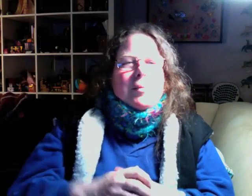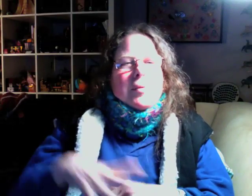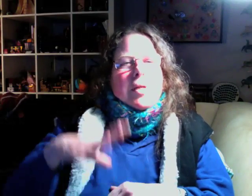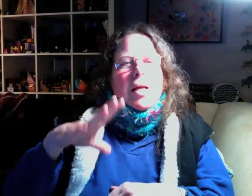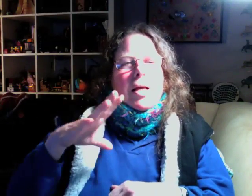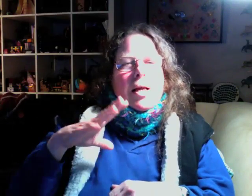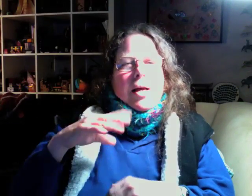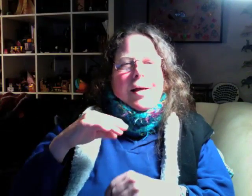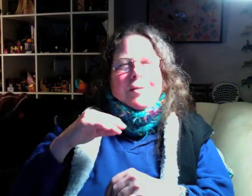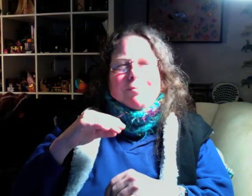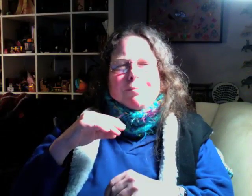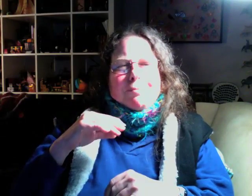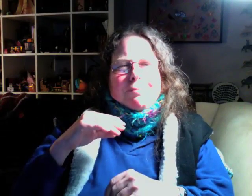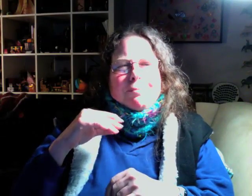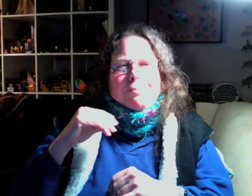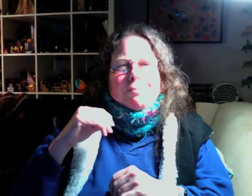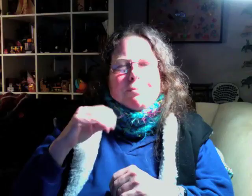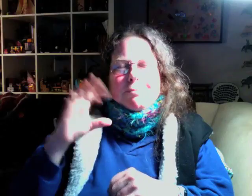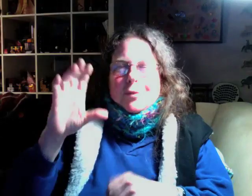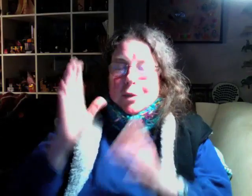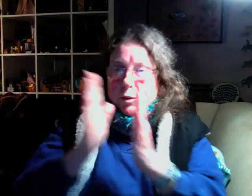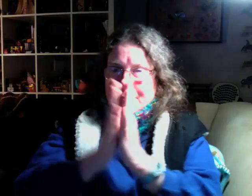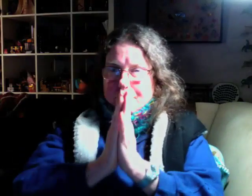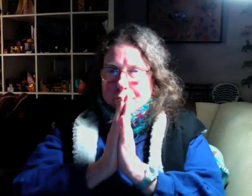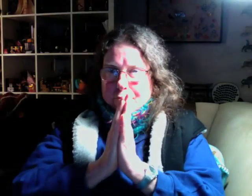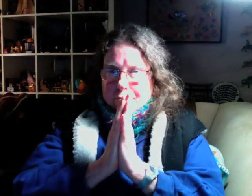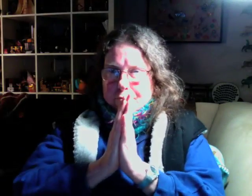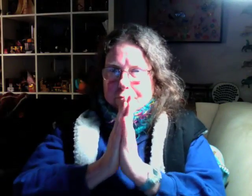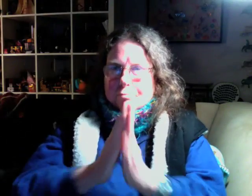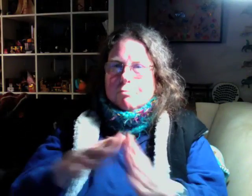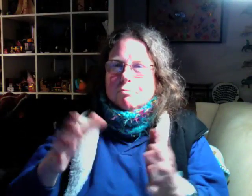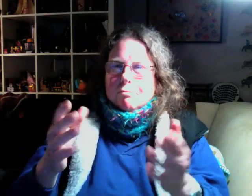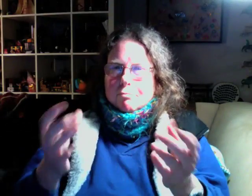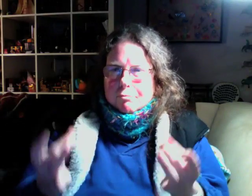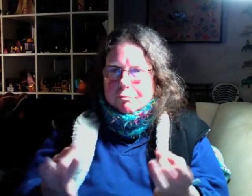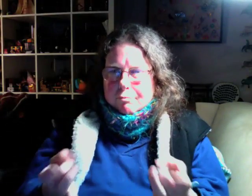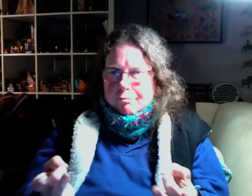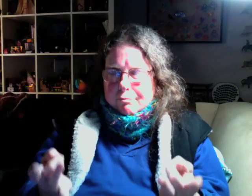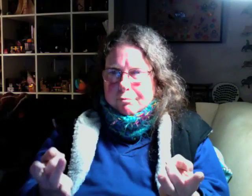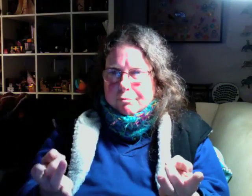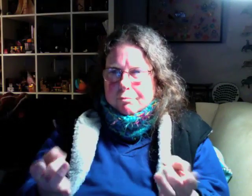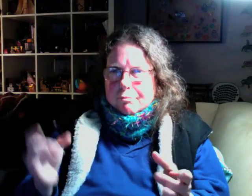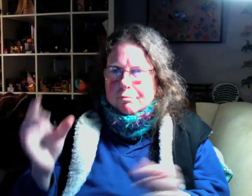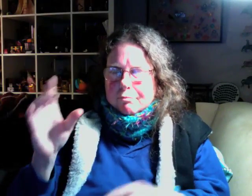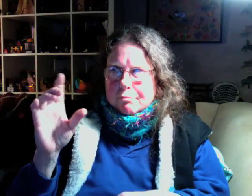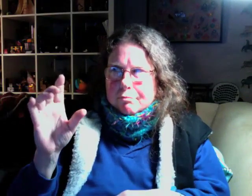But more than anything, I love all the wonderful deaf and HOH people I've met in my life,